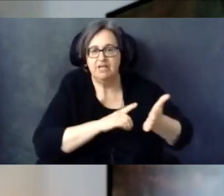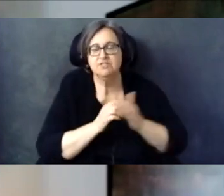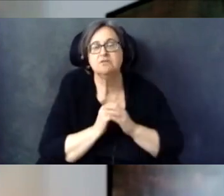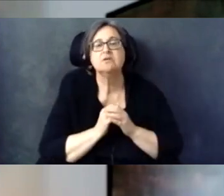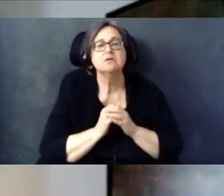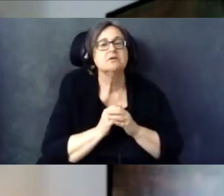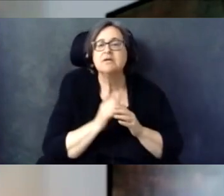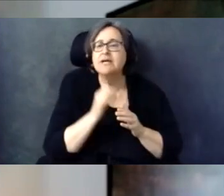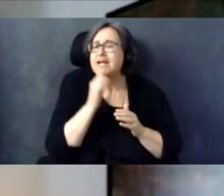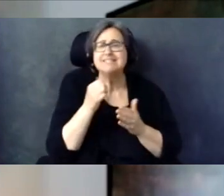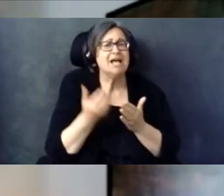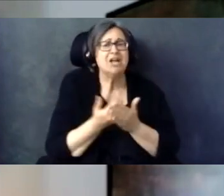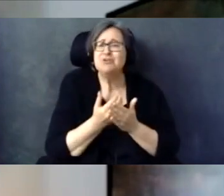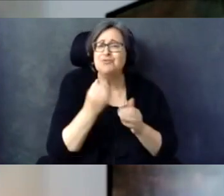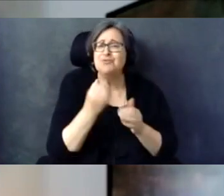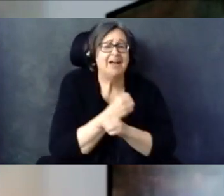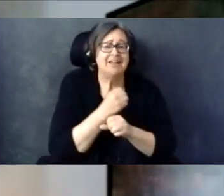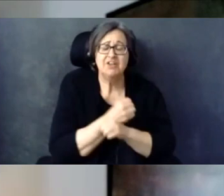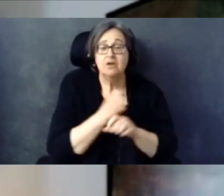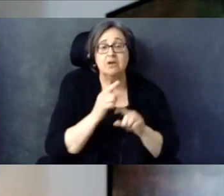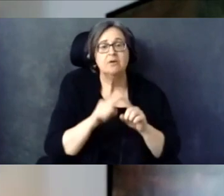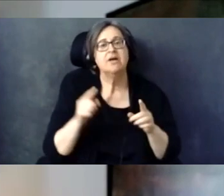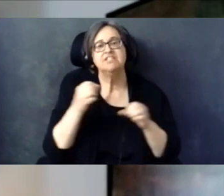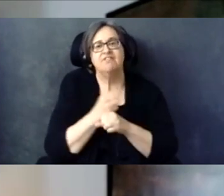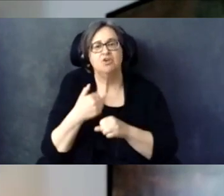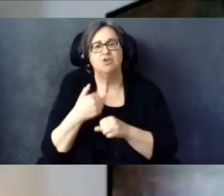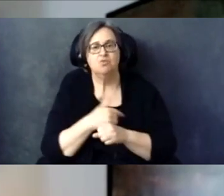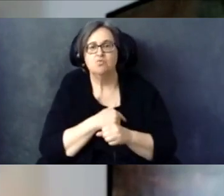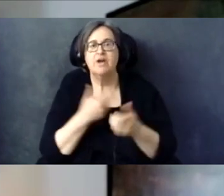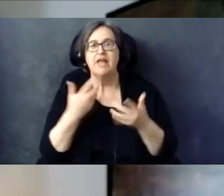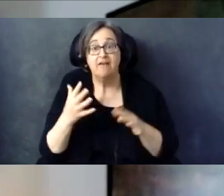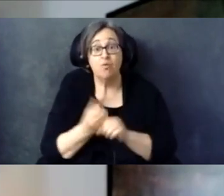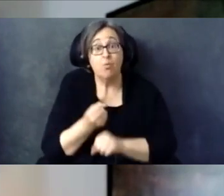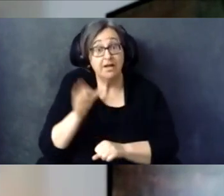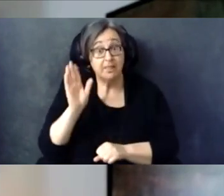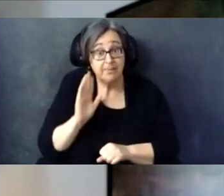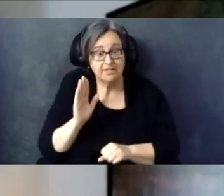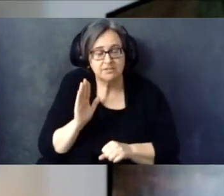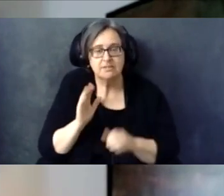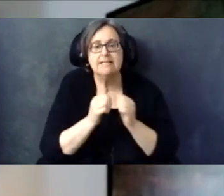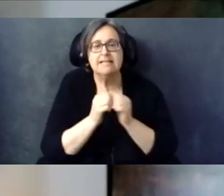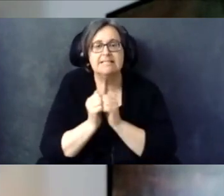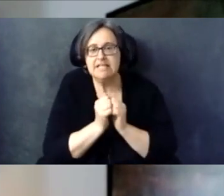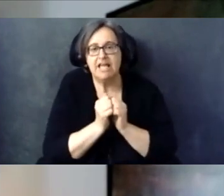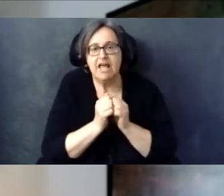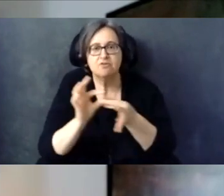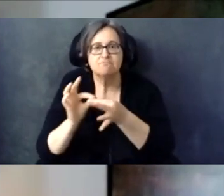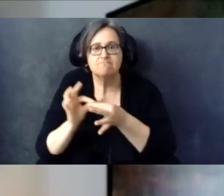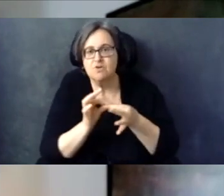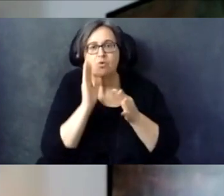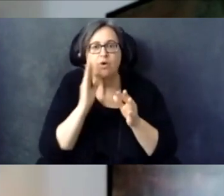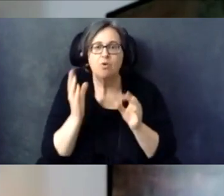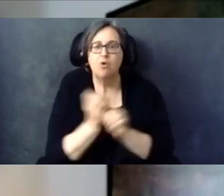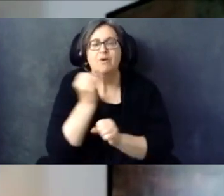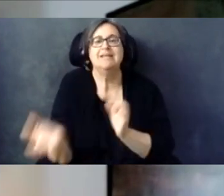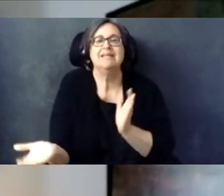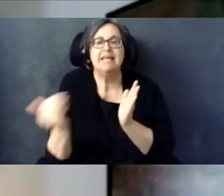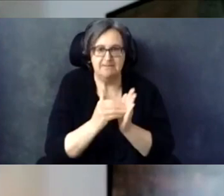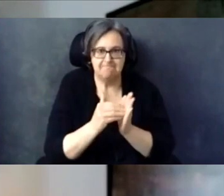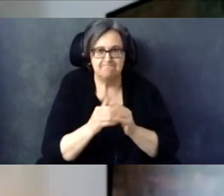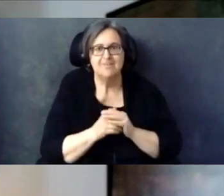This isn't a new fight, but it's a fight we've won before and together we'll win it again.